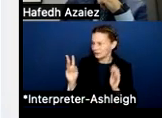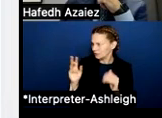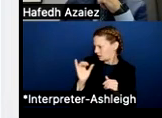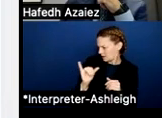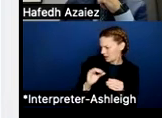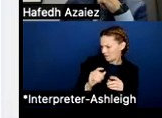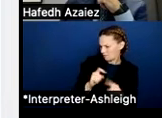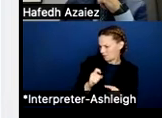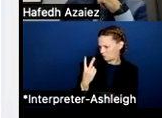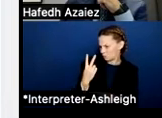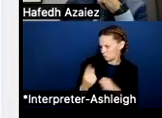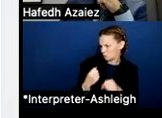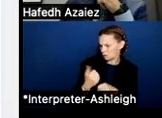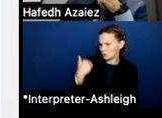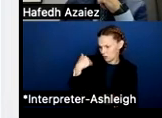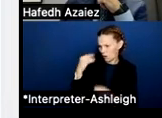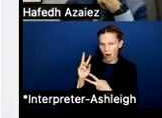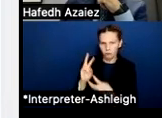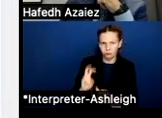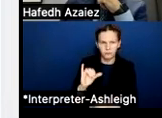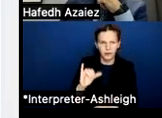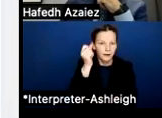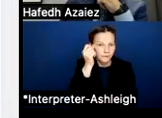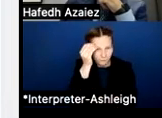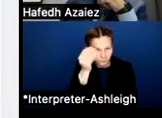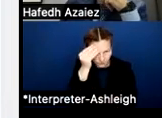But you can see from this graph the importance of having to make sure that we're competitive